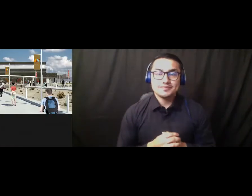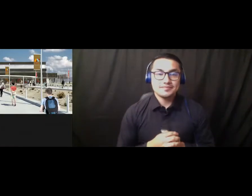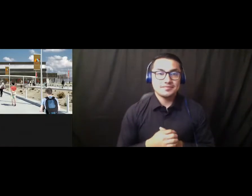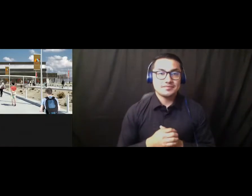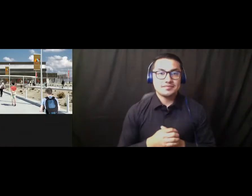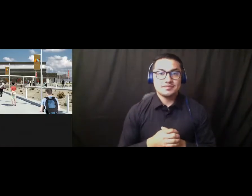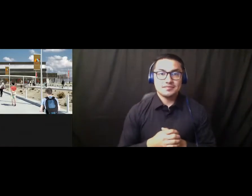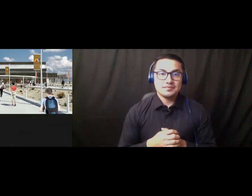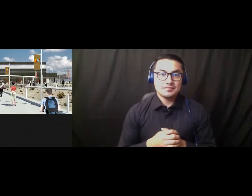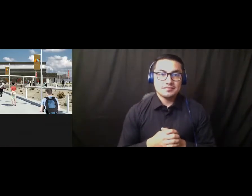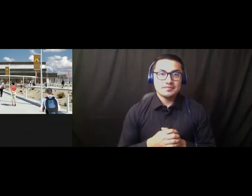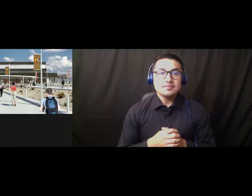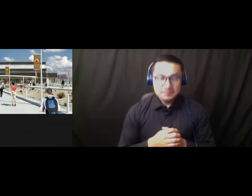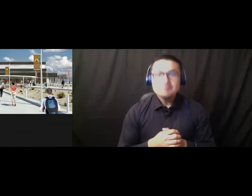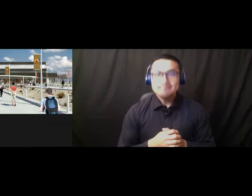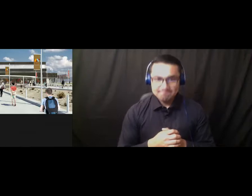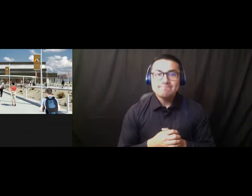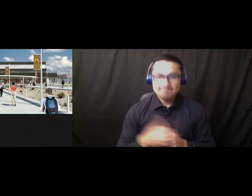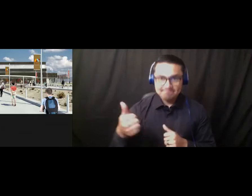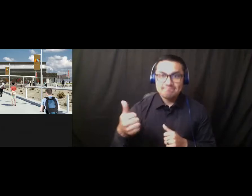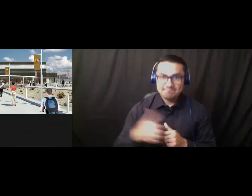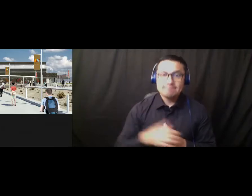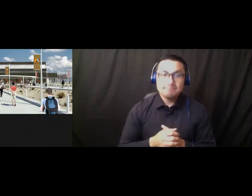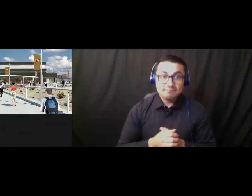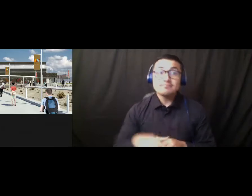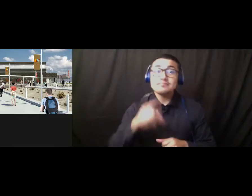Gymnasium Renovation. This project is to renovate the existing gymnasium,